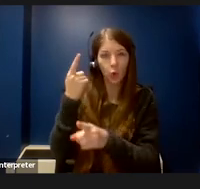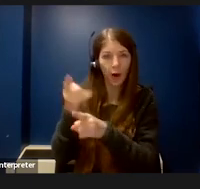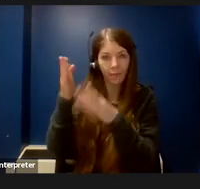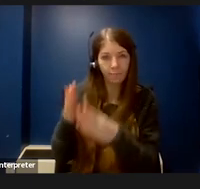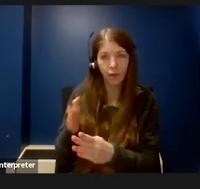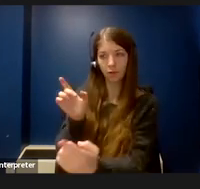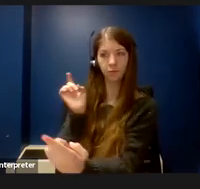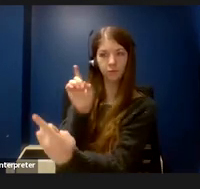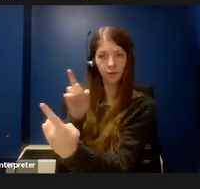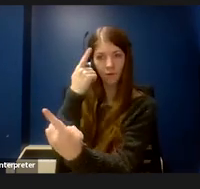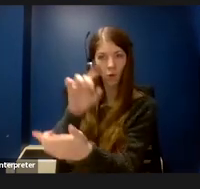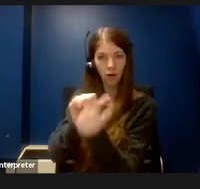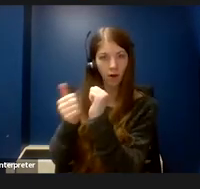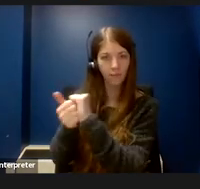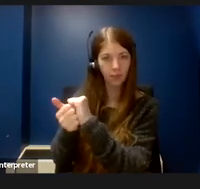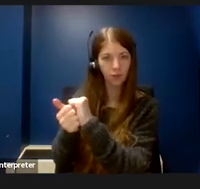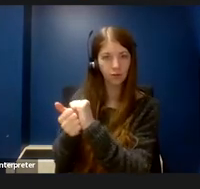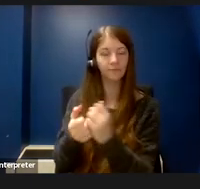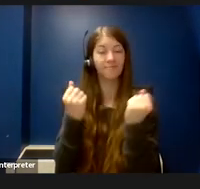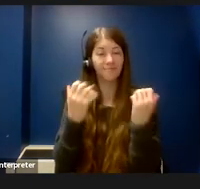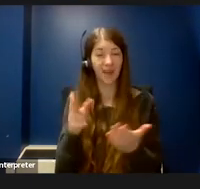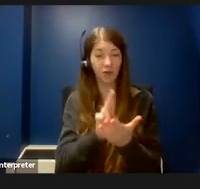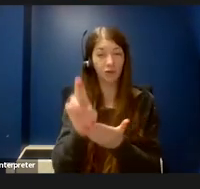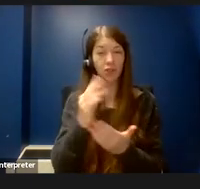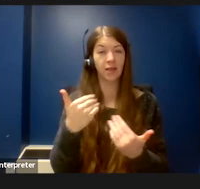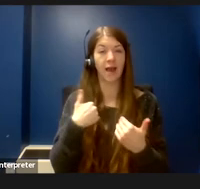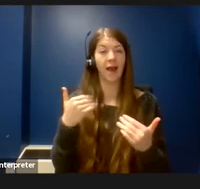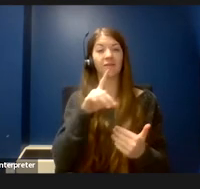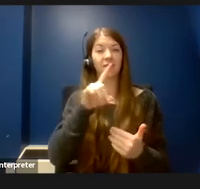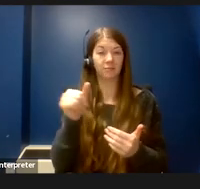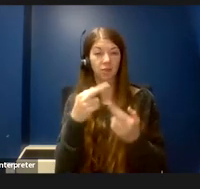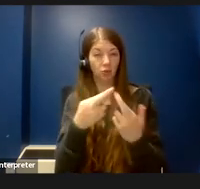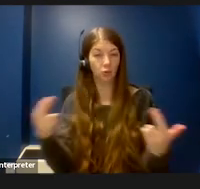Many universities have disability resource centers on campus; however,